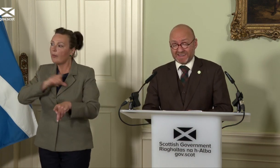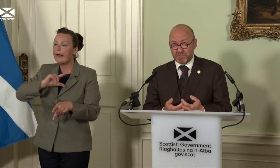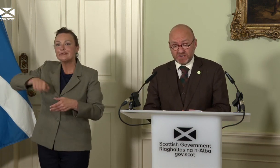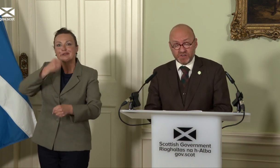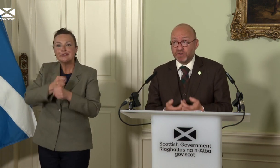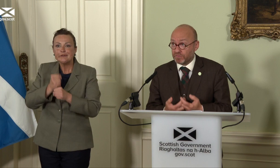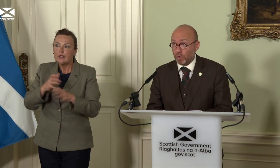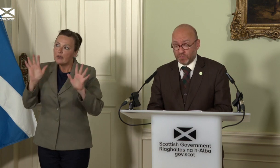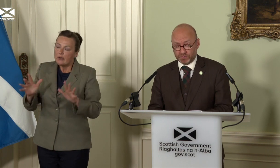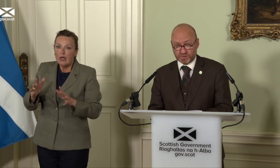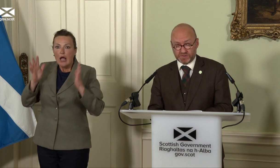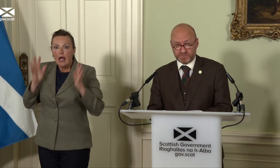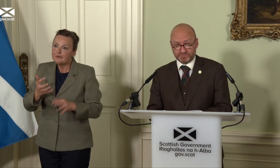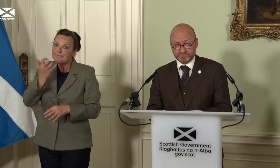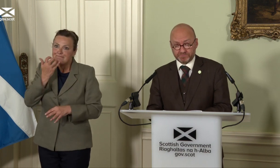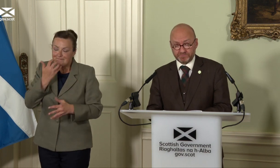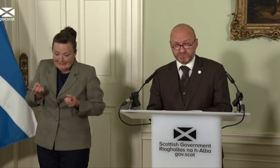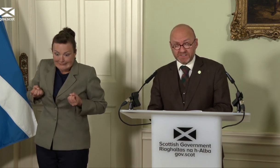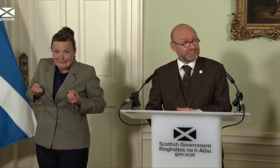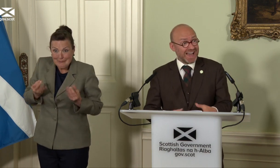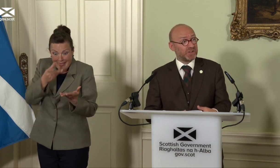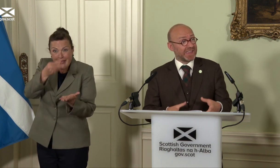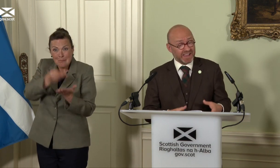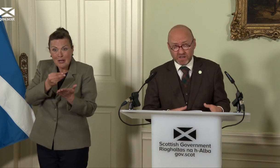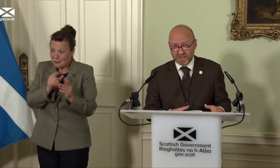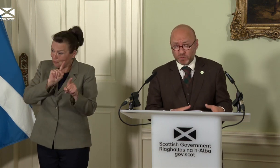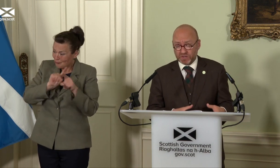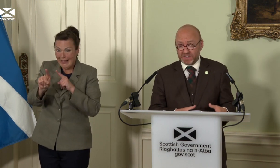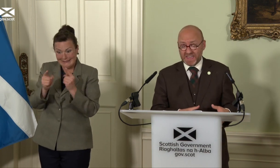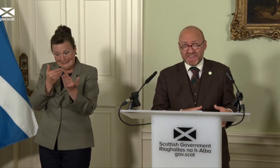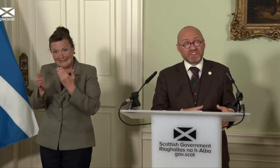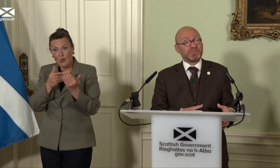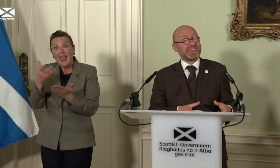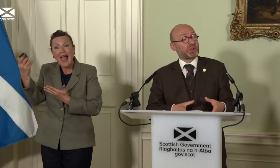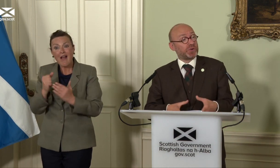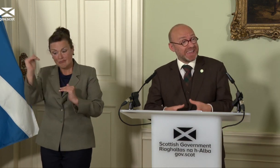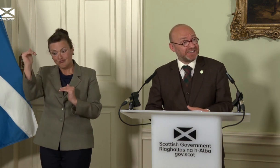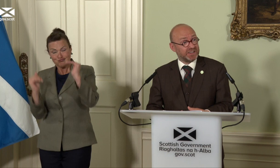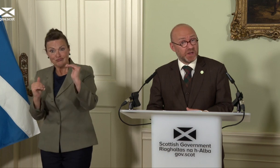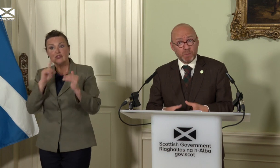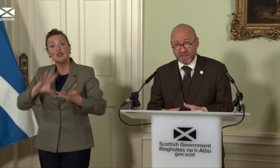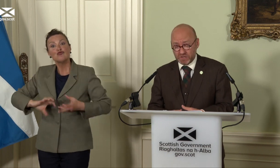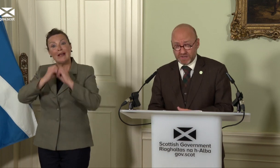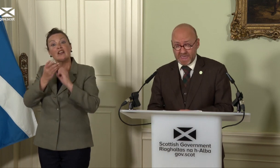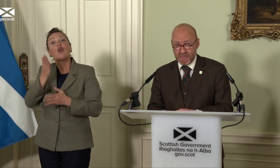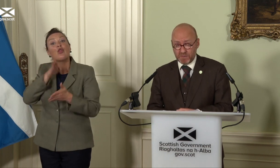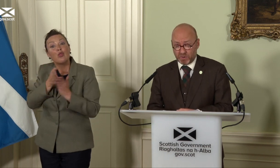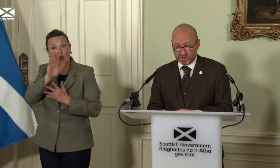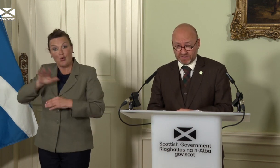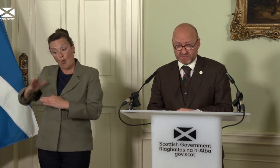limited devolved resources to tackle the income inequality that’s being created by UK policies,